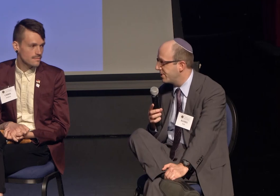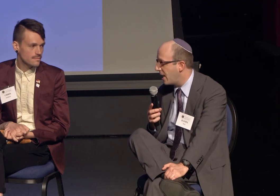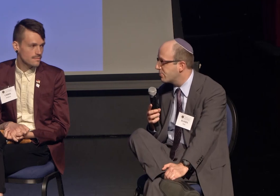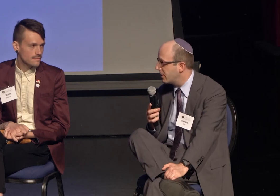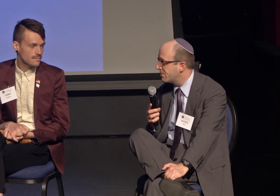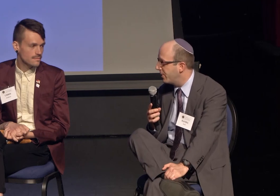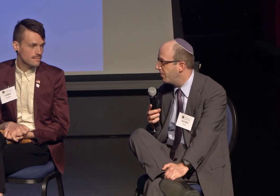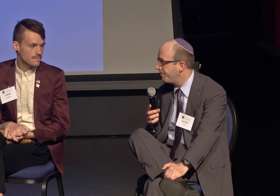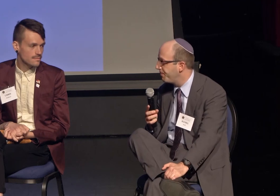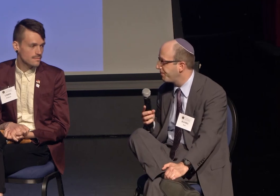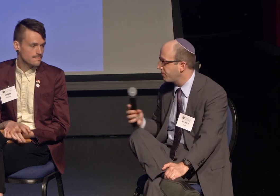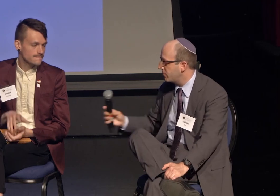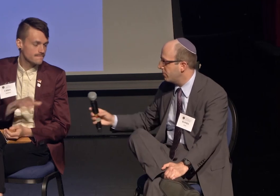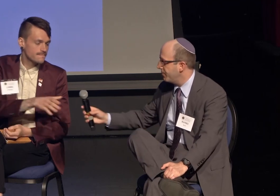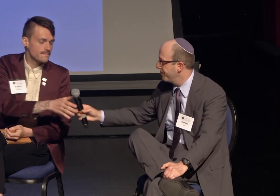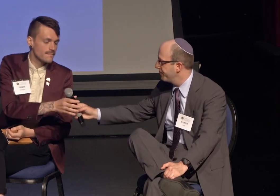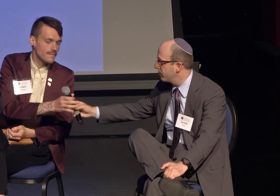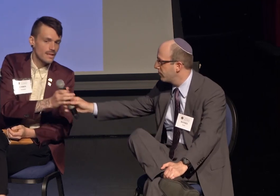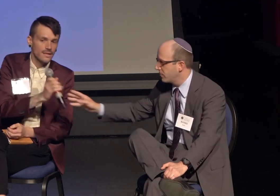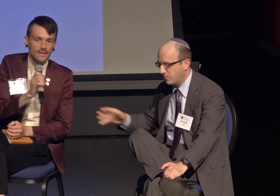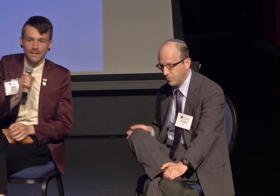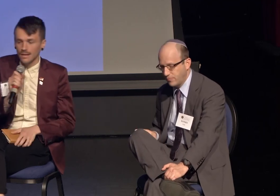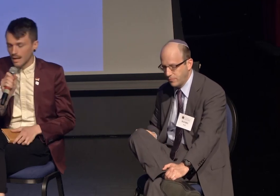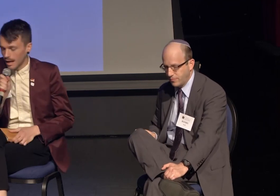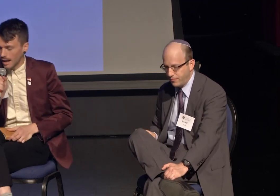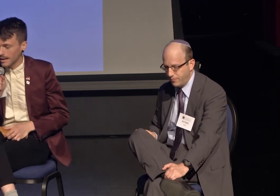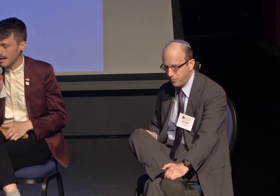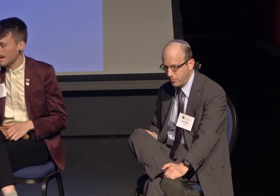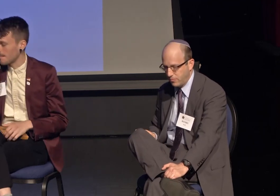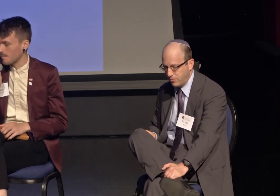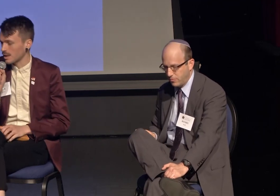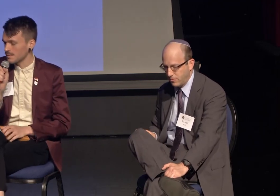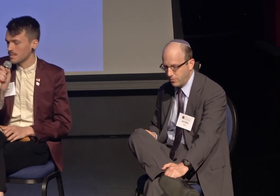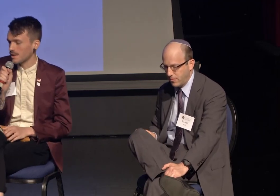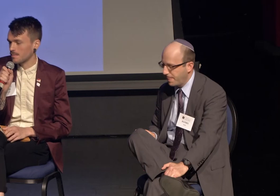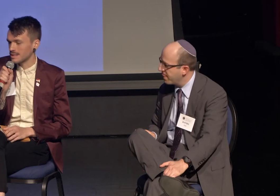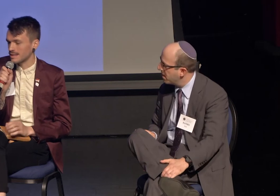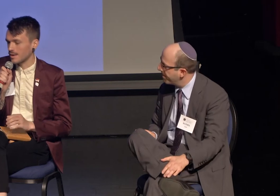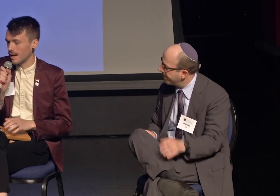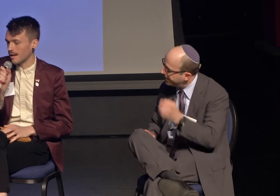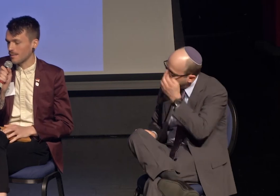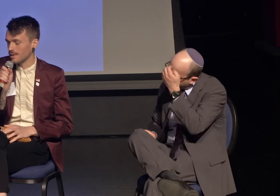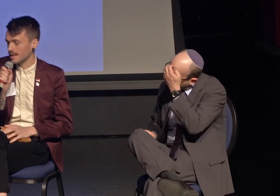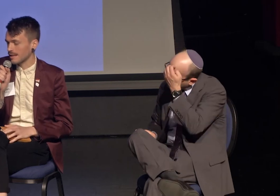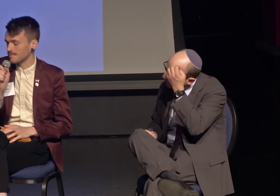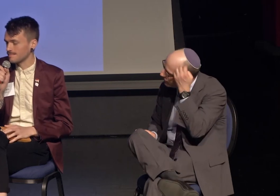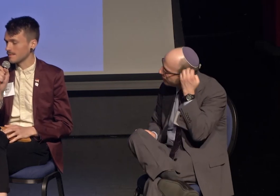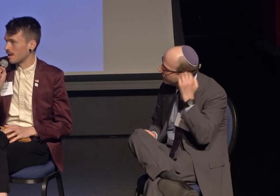That gives me hope. I, what gives me hope is, you know, I really loved